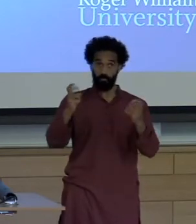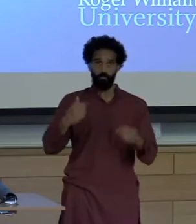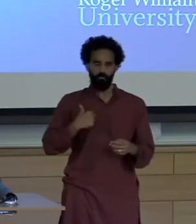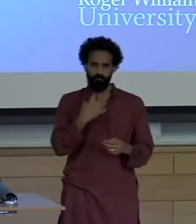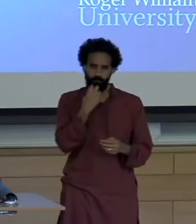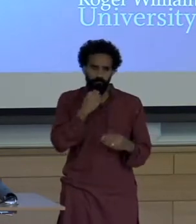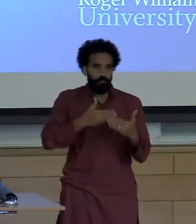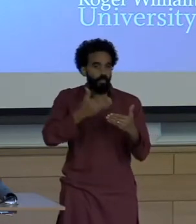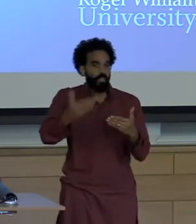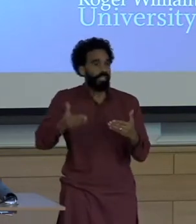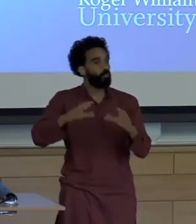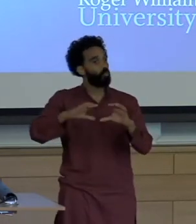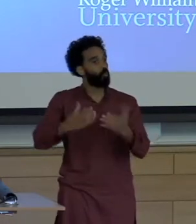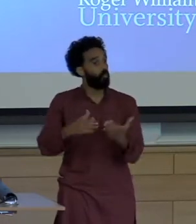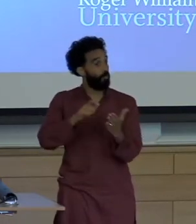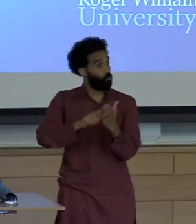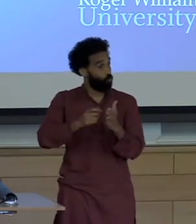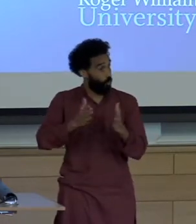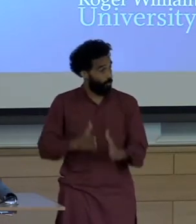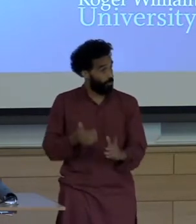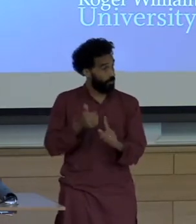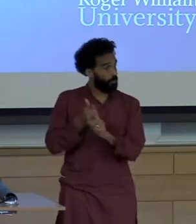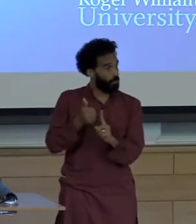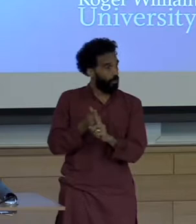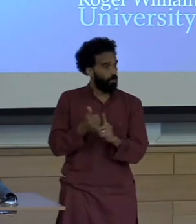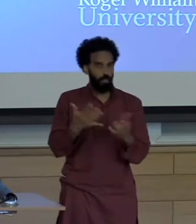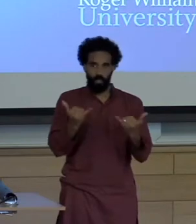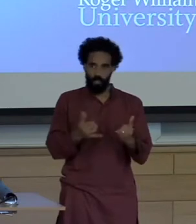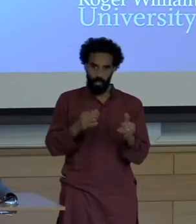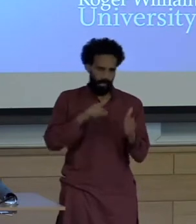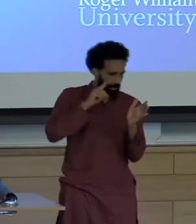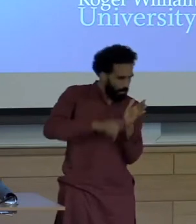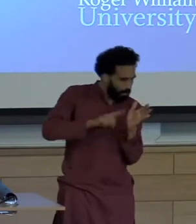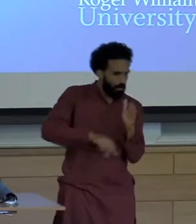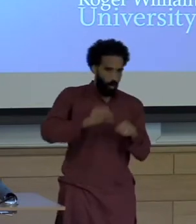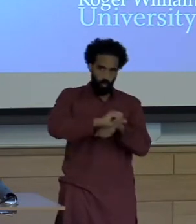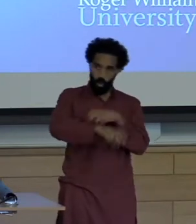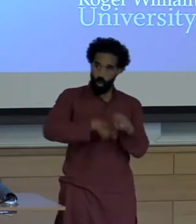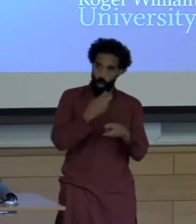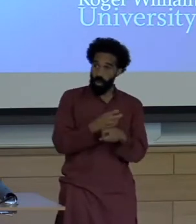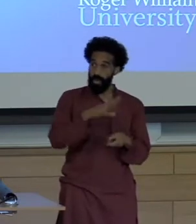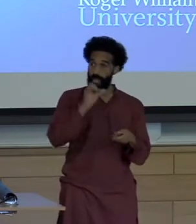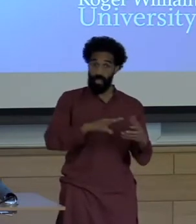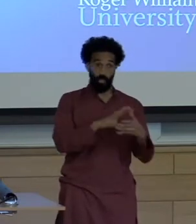Who are there now, working to get the story out. Especially this story of catastrophic